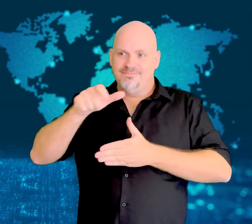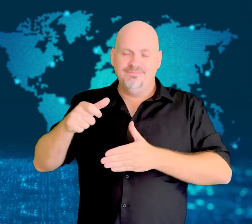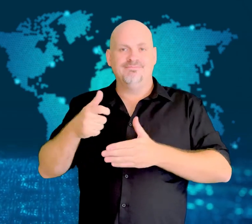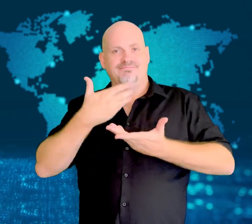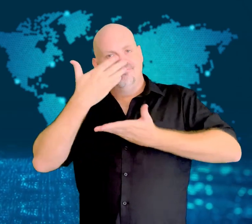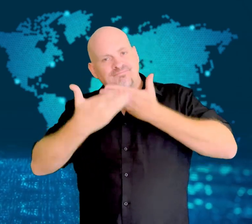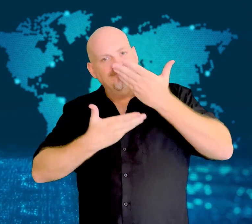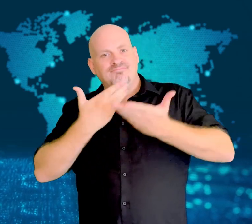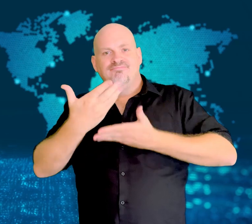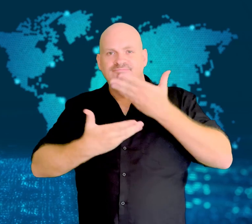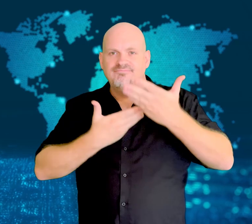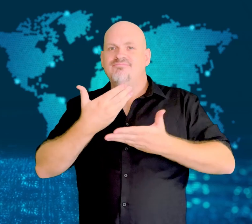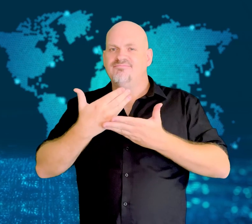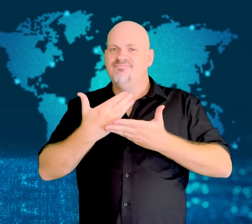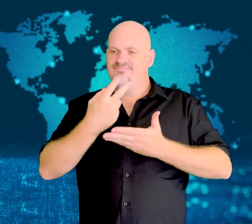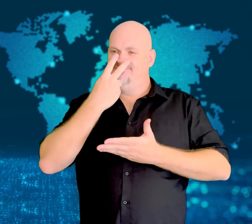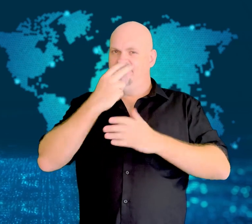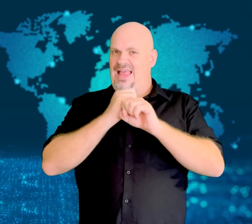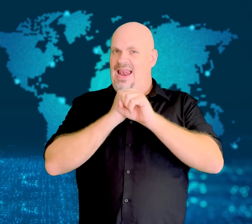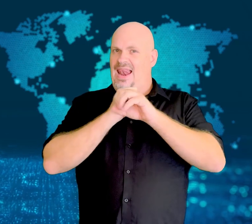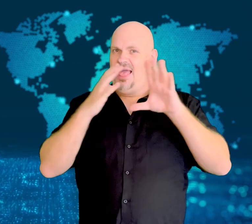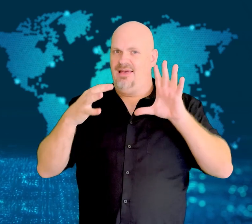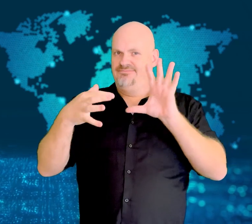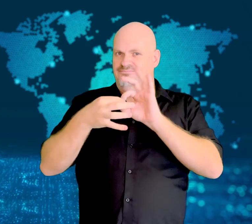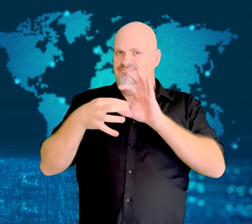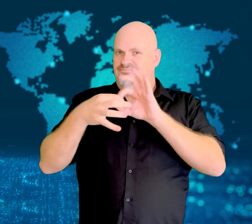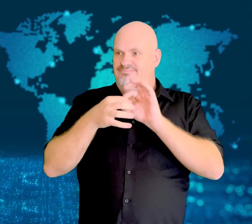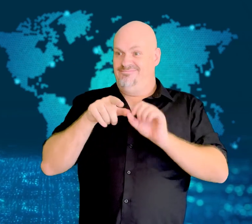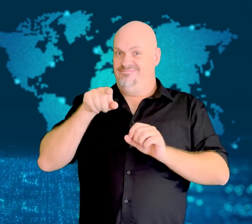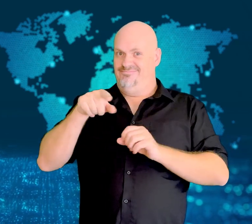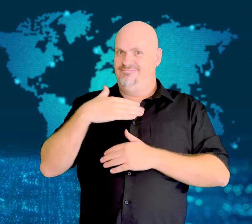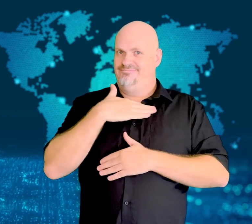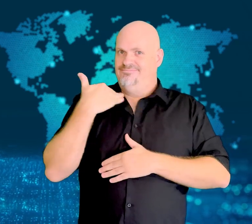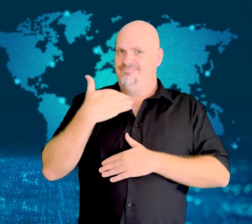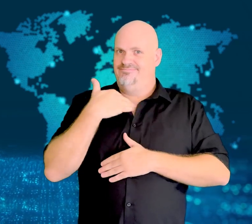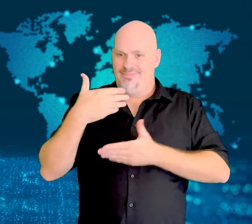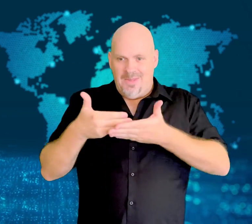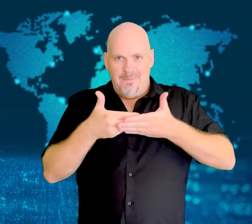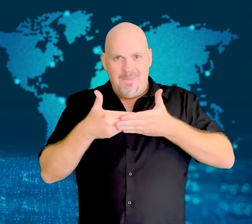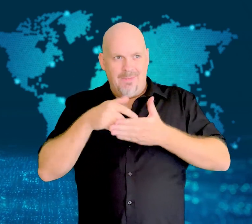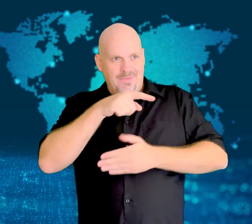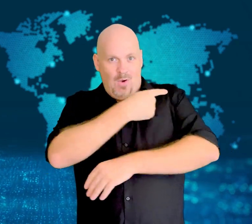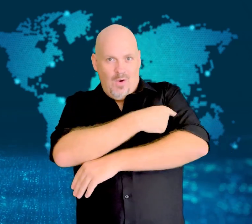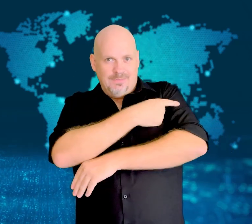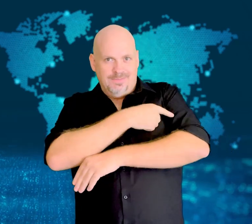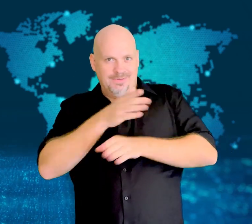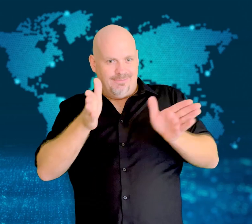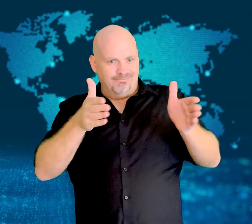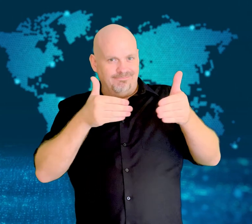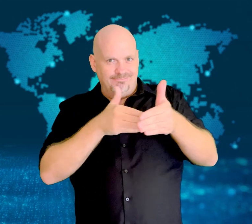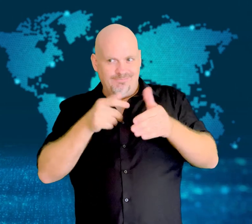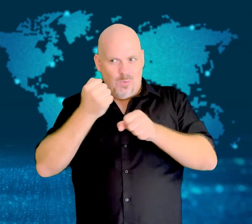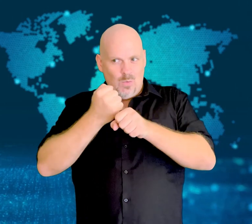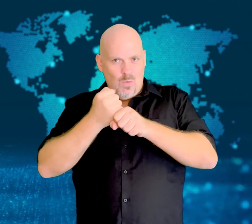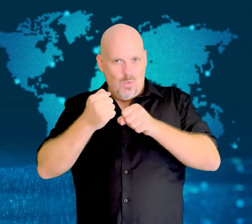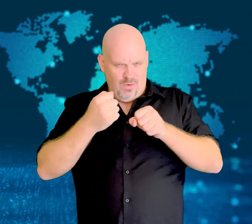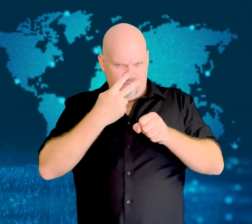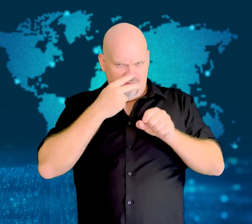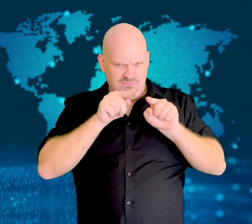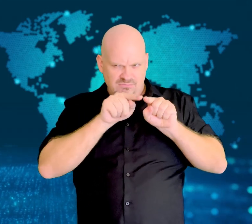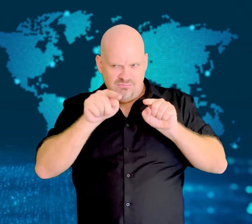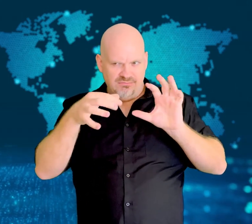Testimony regarding other children continues showing the pattern of